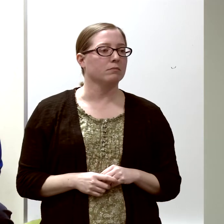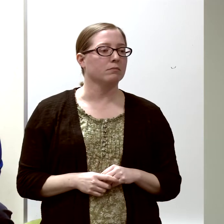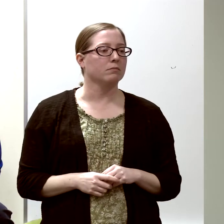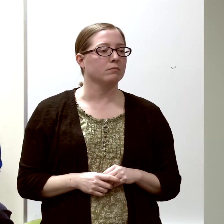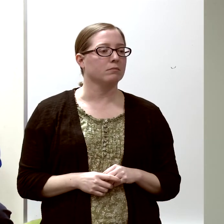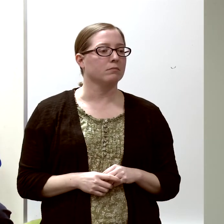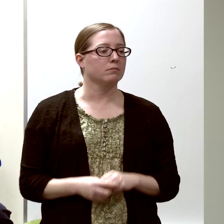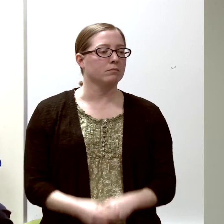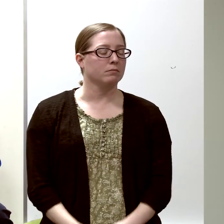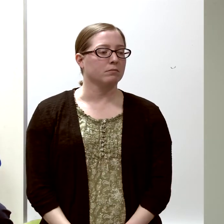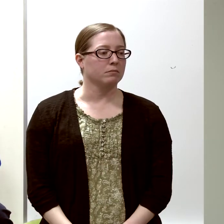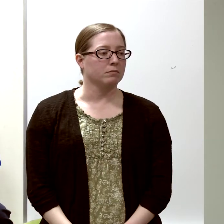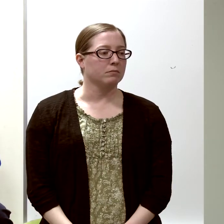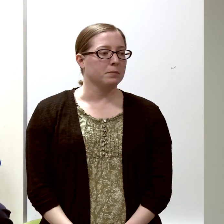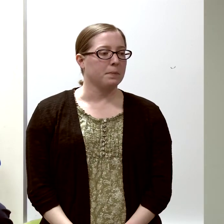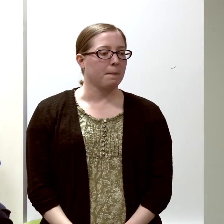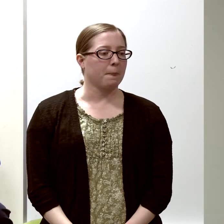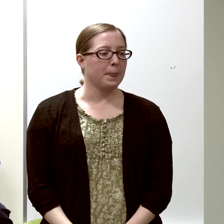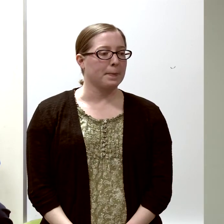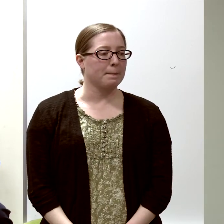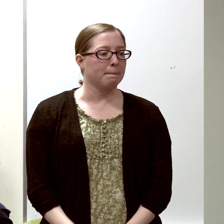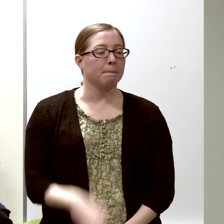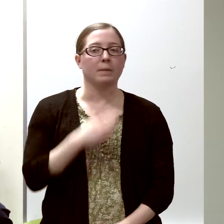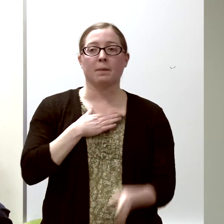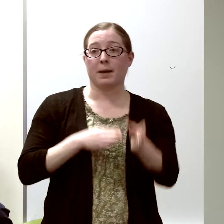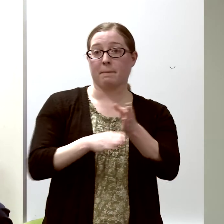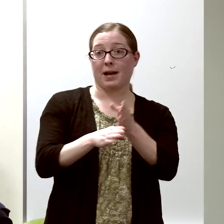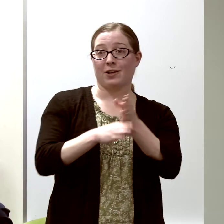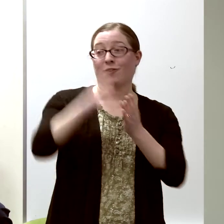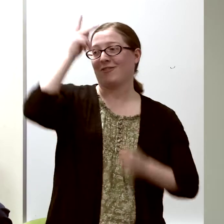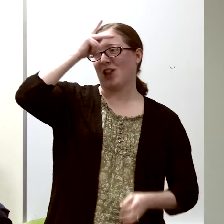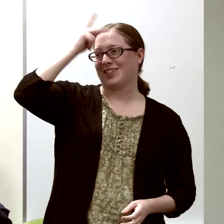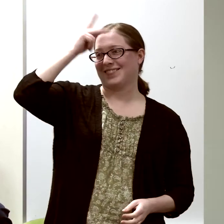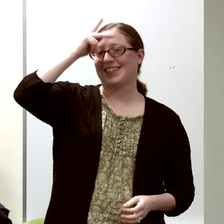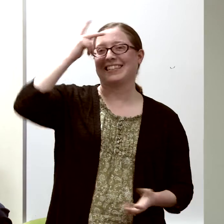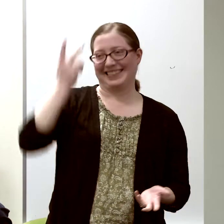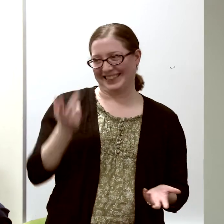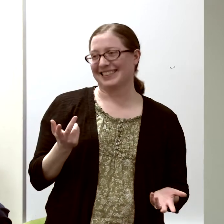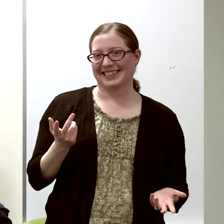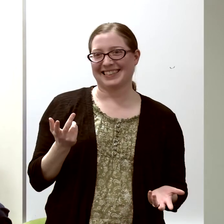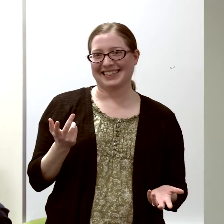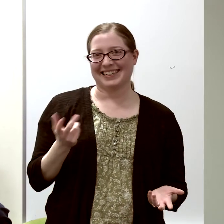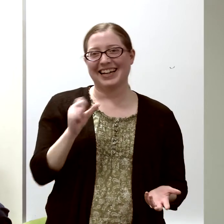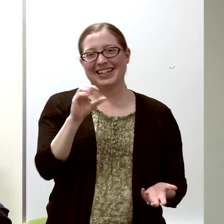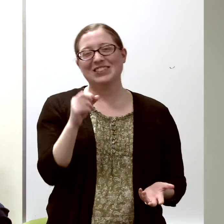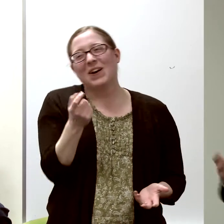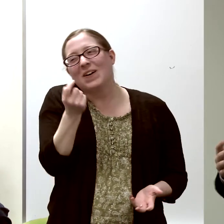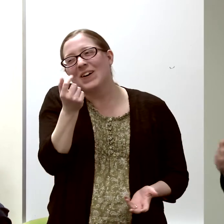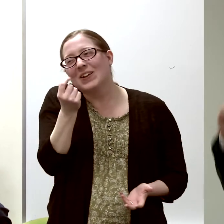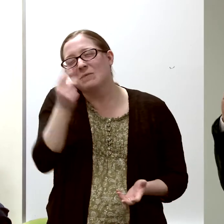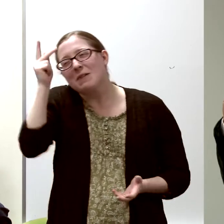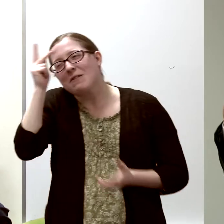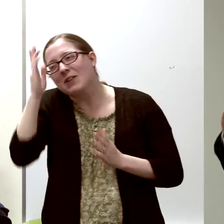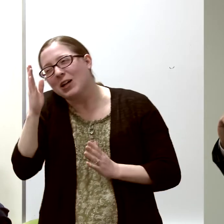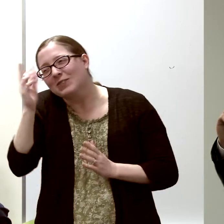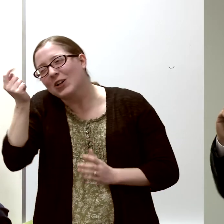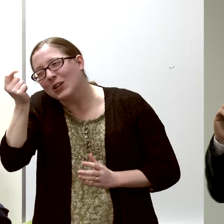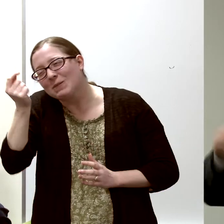and I minored in Philosophy. So I got to be a little bit of a philosopher...